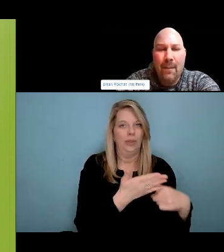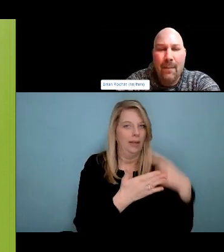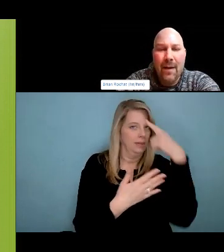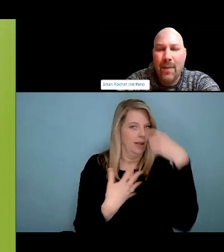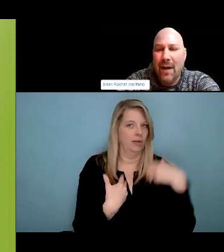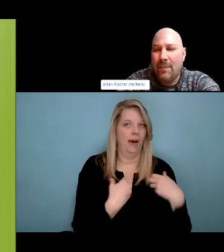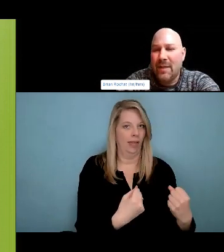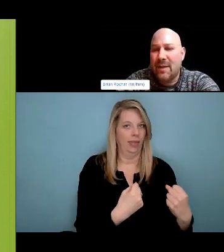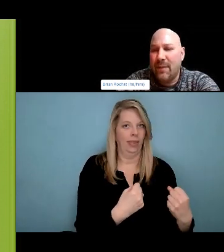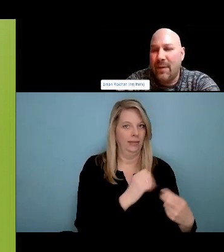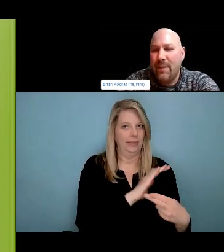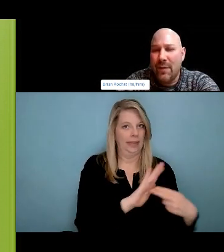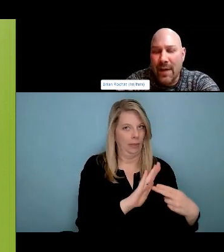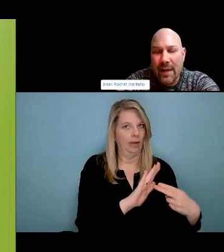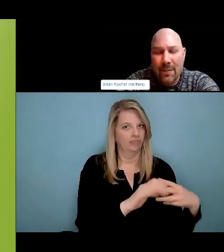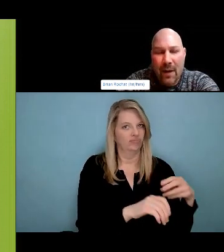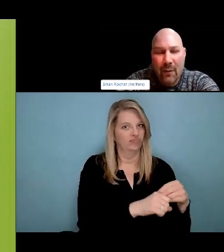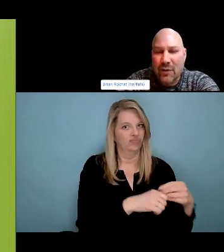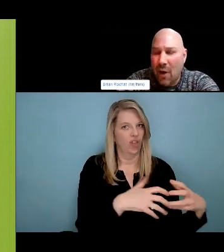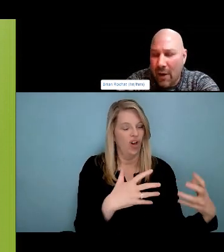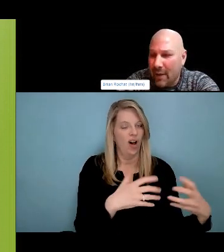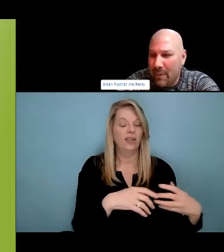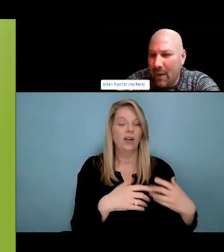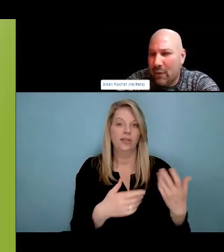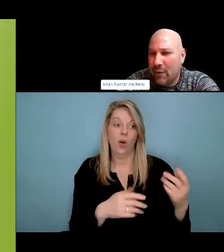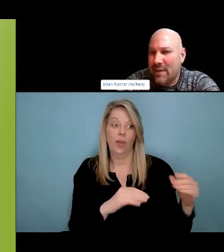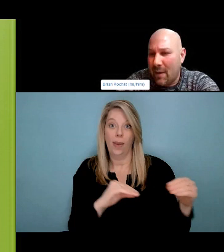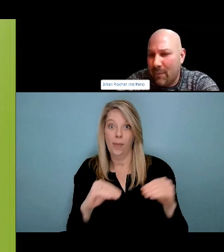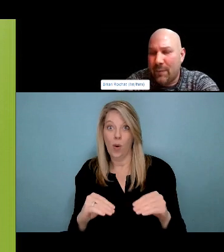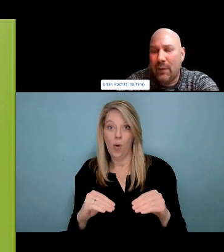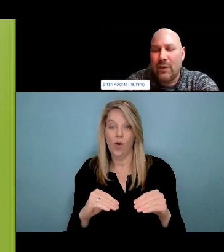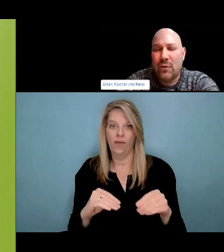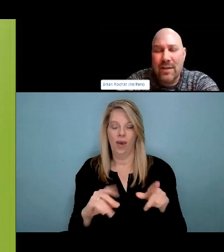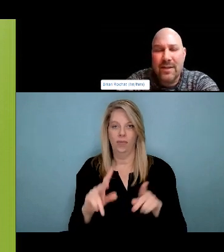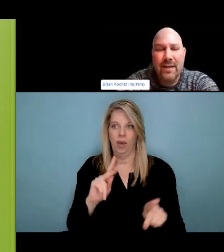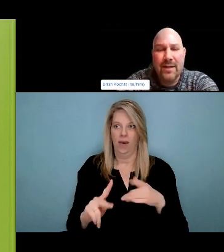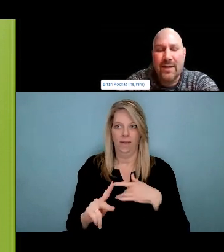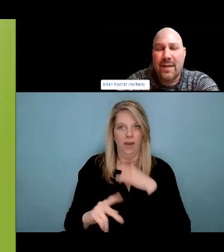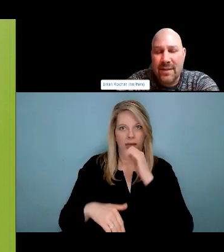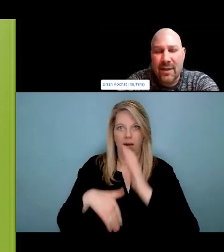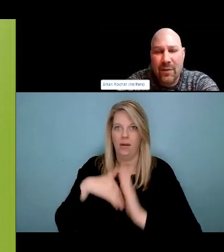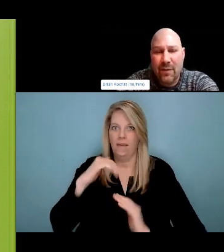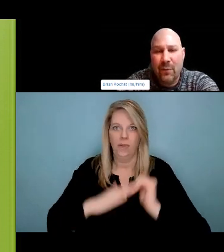that is not toxic? We need the community to be understanding. It's more supportive and realise that we're losing lives.